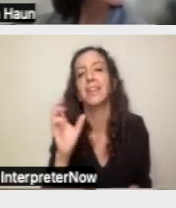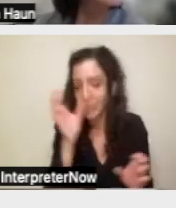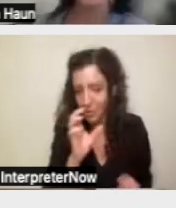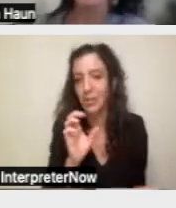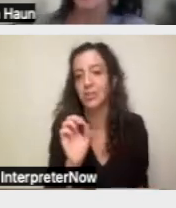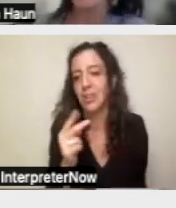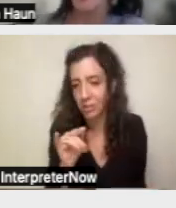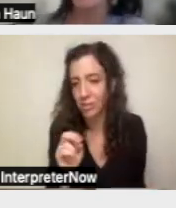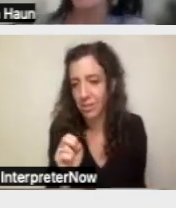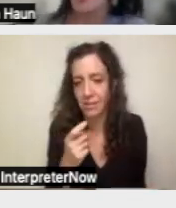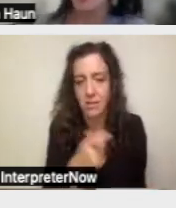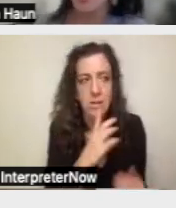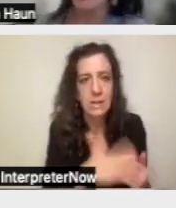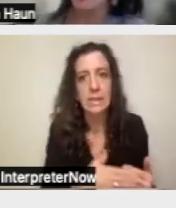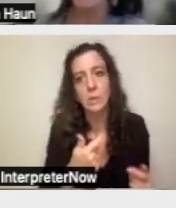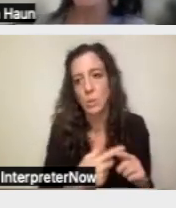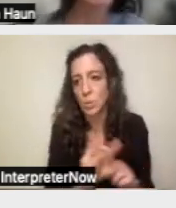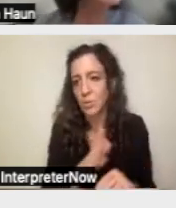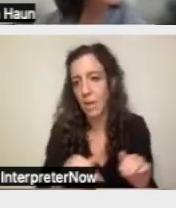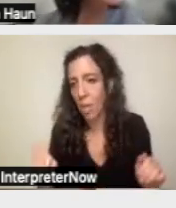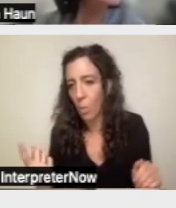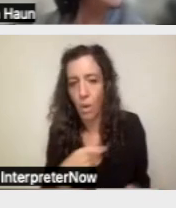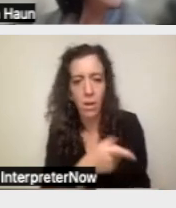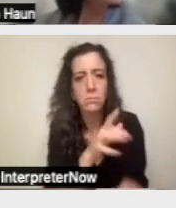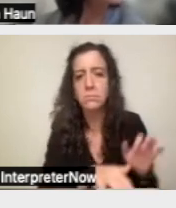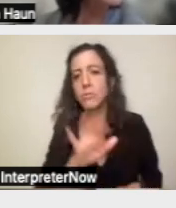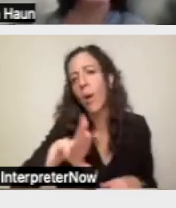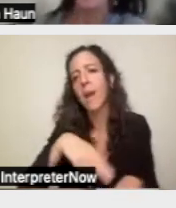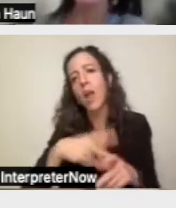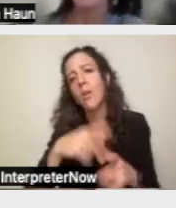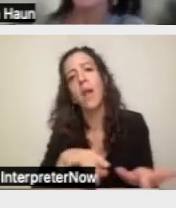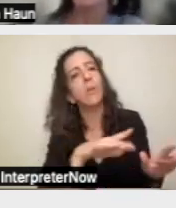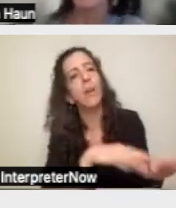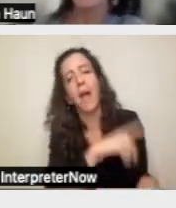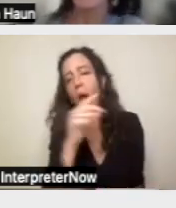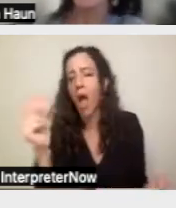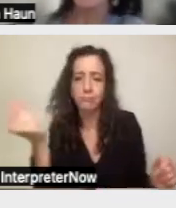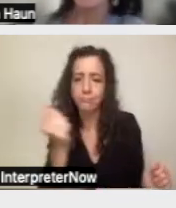You can type in natural language and it's lightning fast at giving you better search